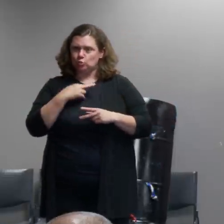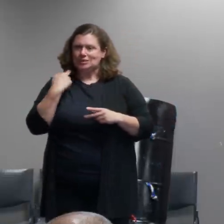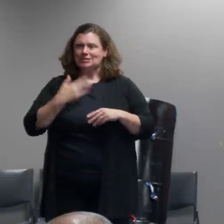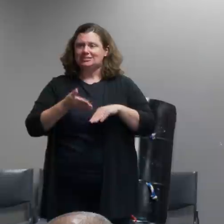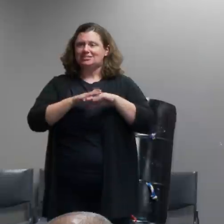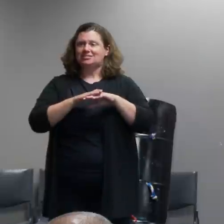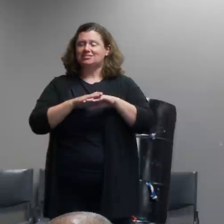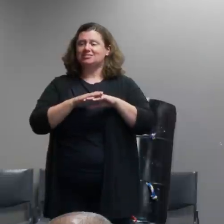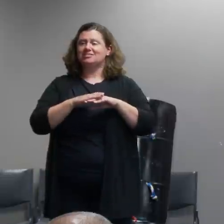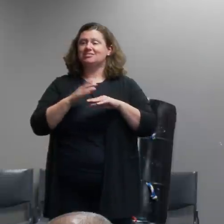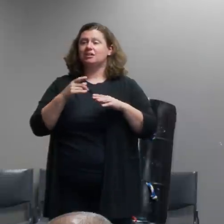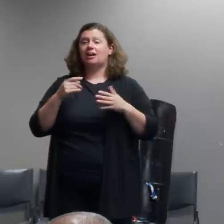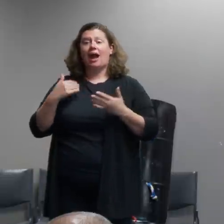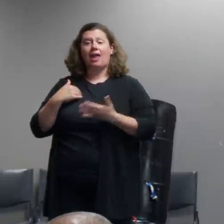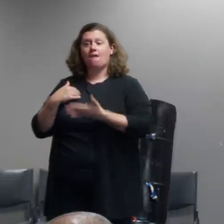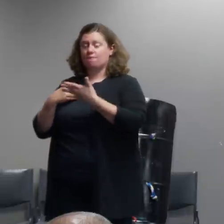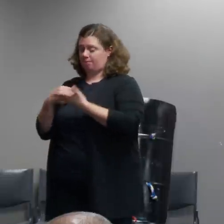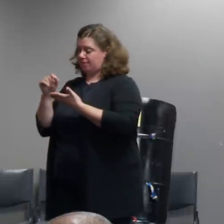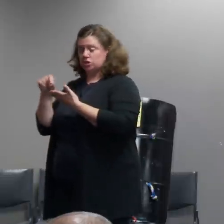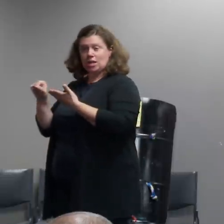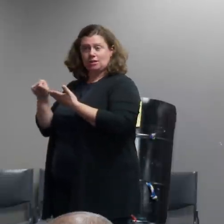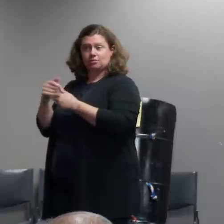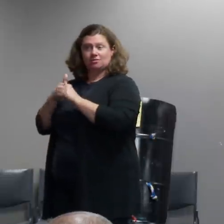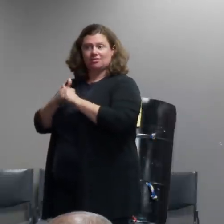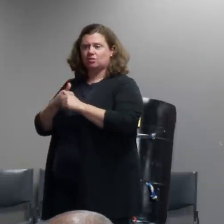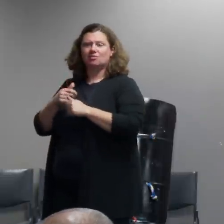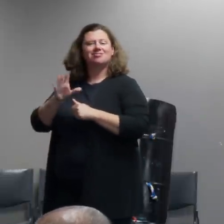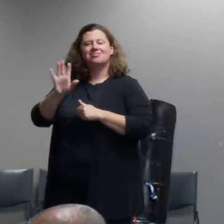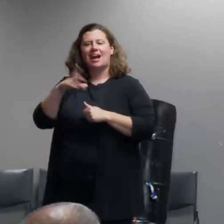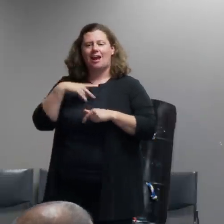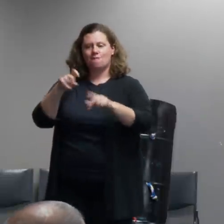an individual assessment based on the totality of the circumstances